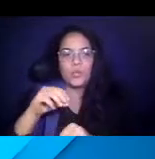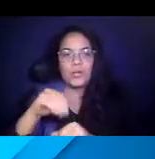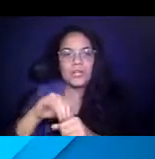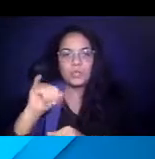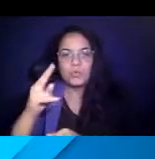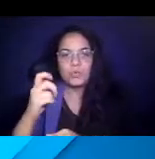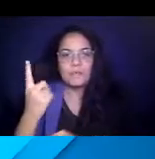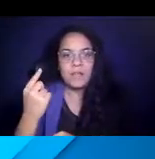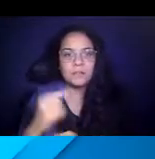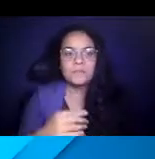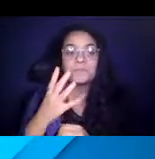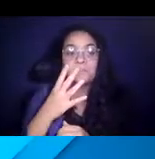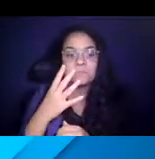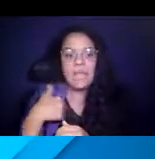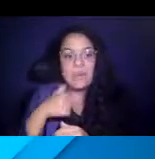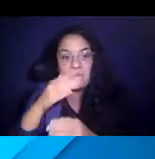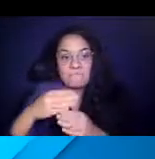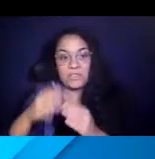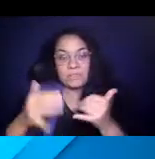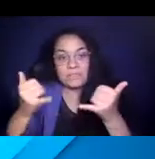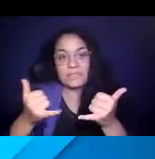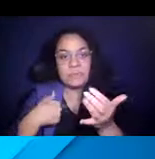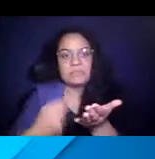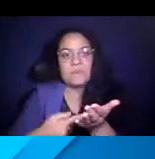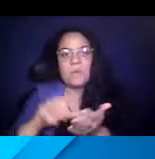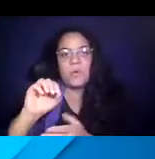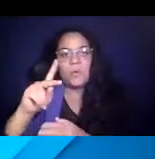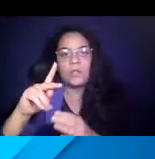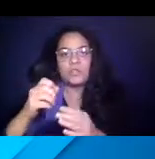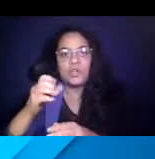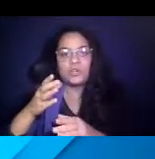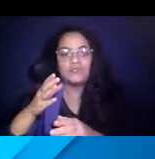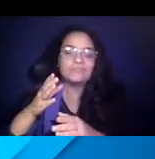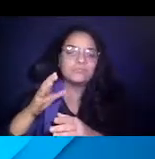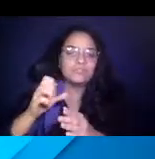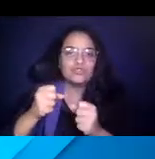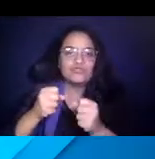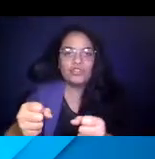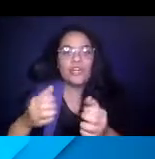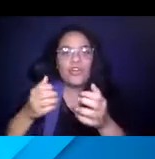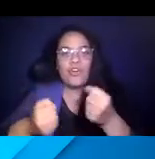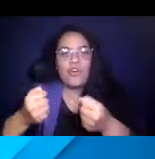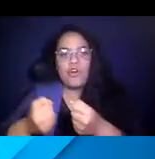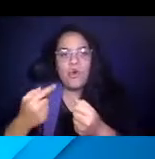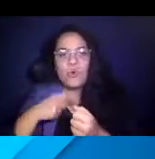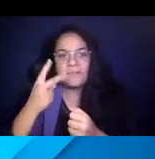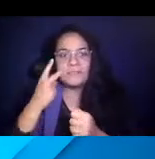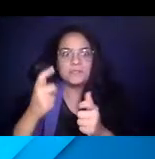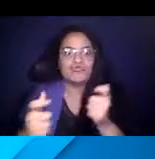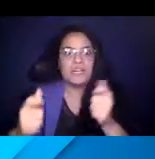14:54:39 And then I'll finish by talking about Oklahoma City street car. 14:54:45 This is really where we've seen I guess the greatest rebound, if you will, in